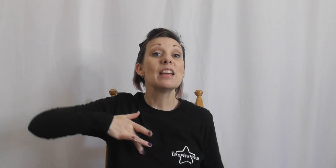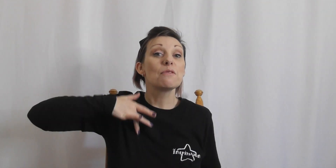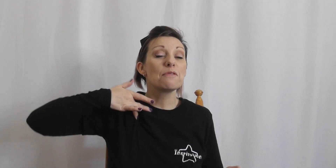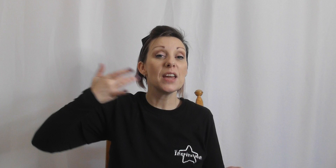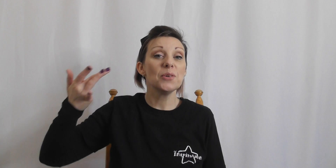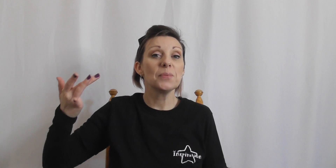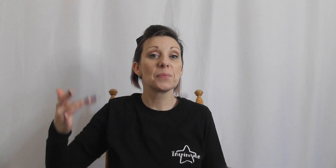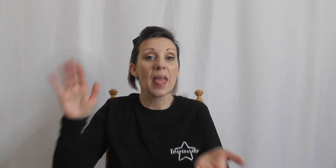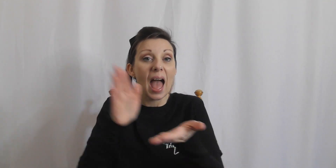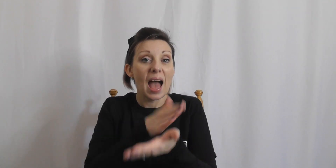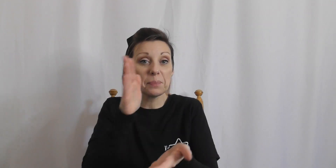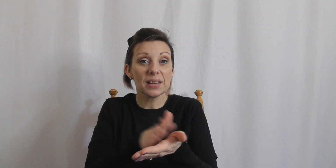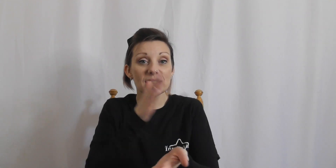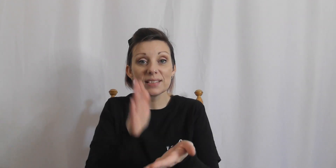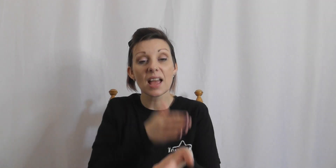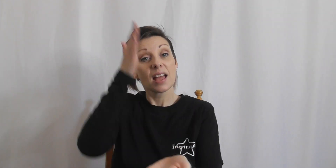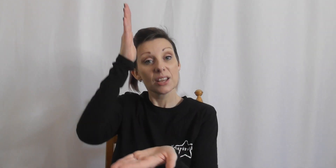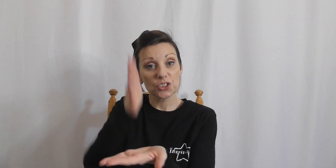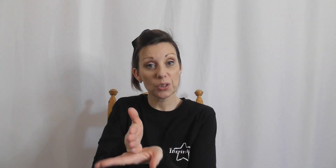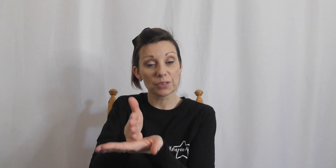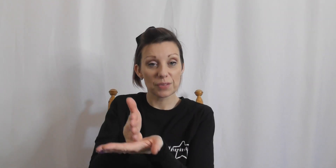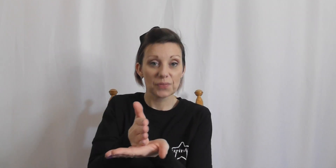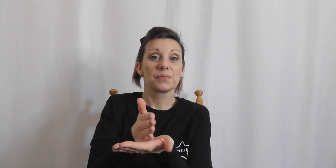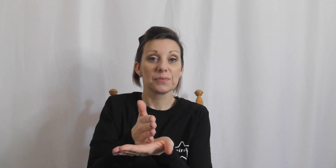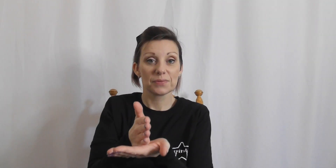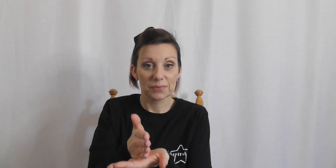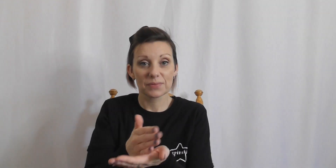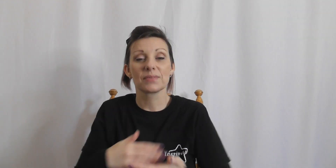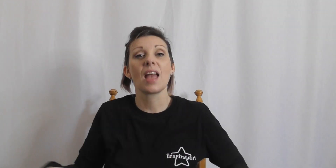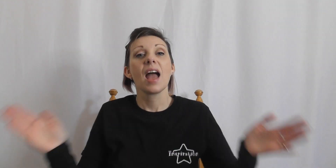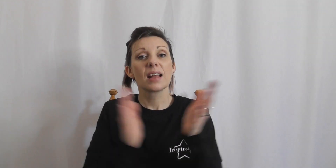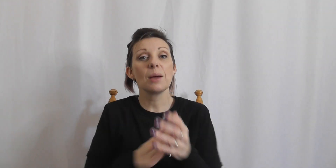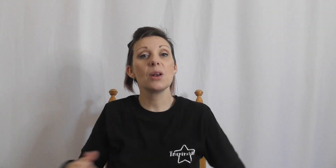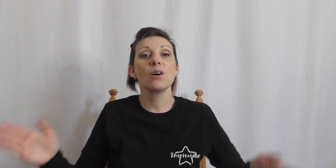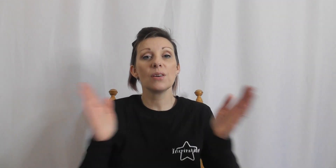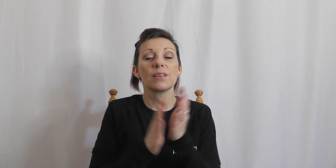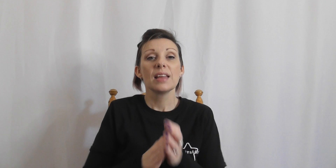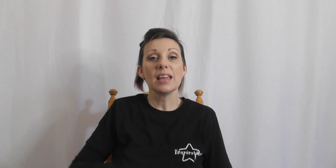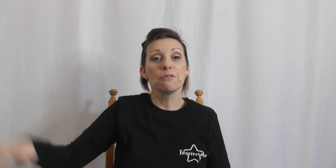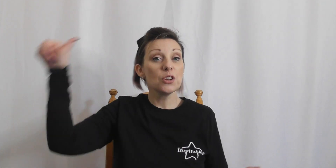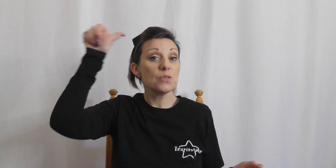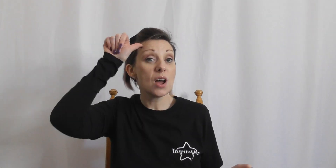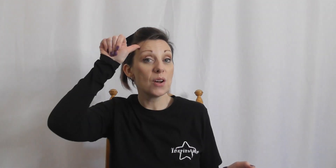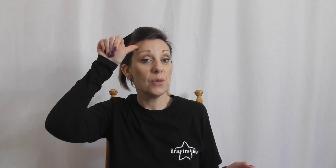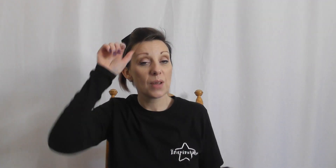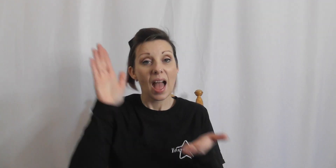feel happiness truth Clap along if you know